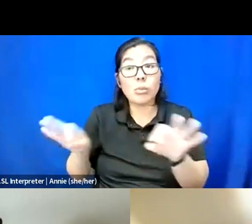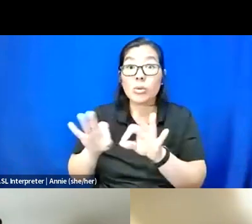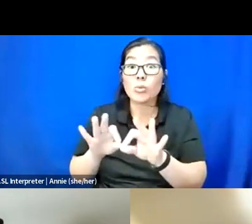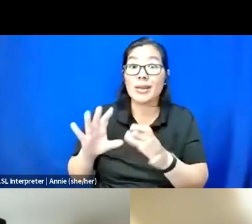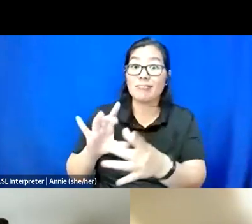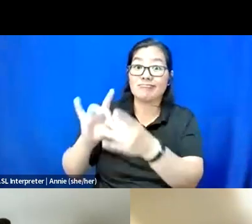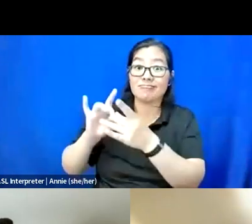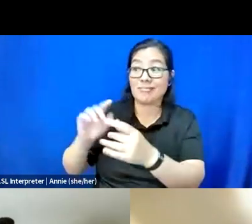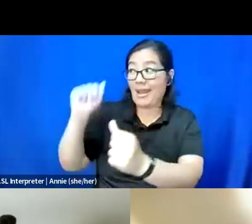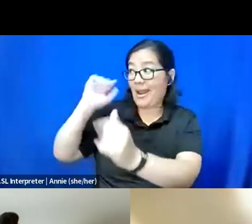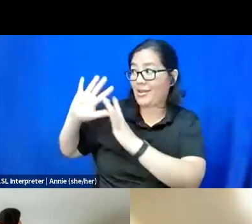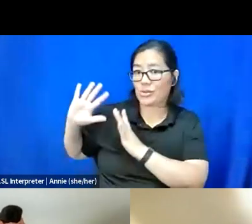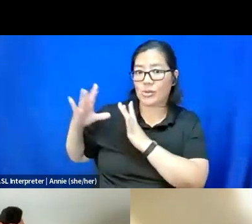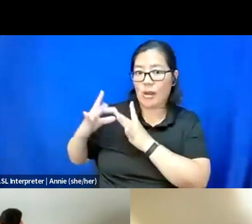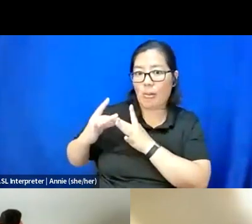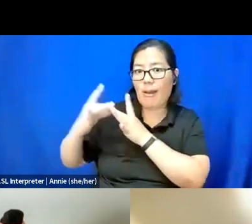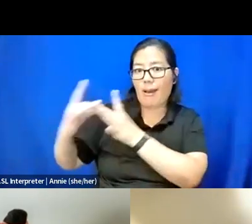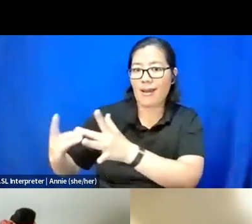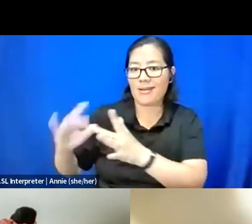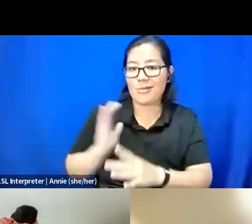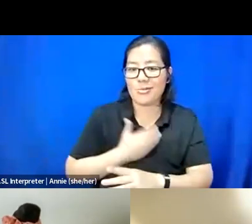that hopefully we can continue to tap into.